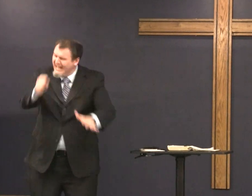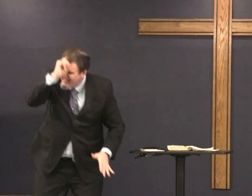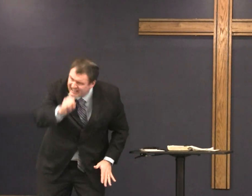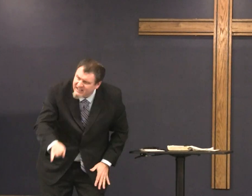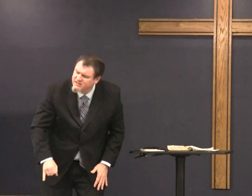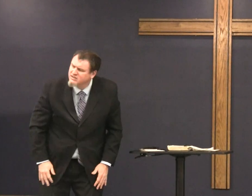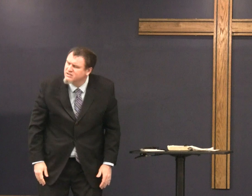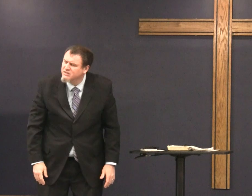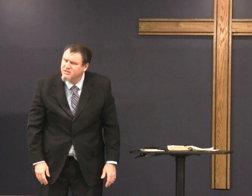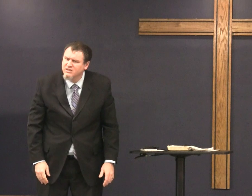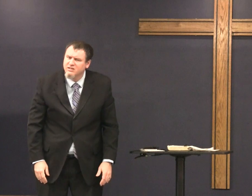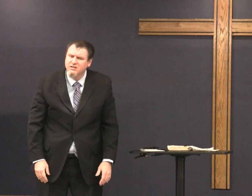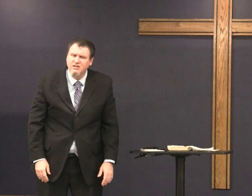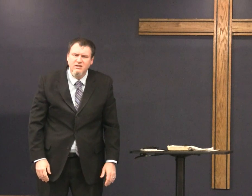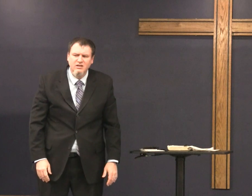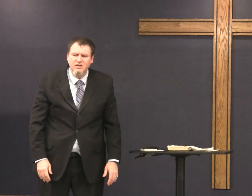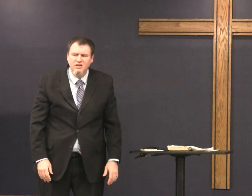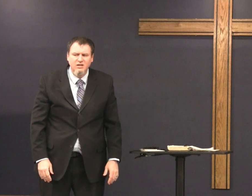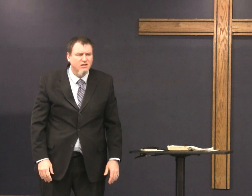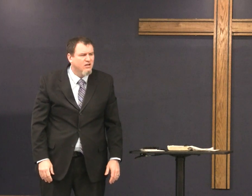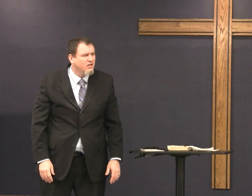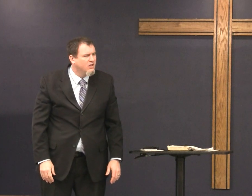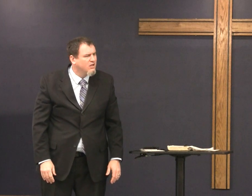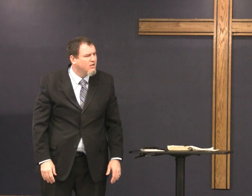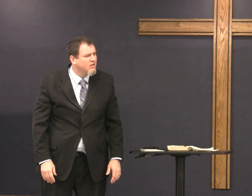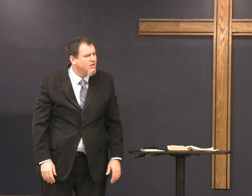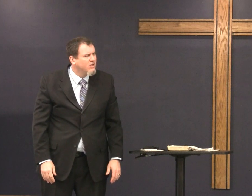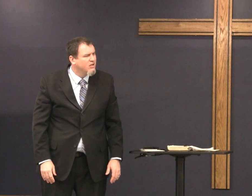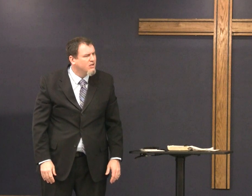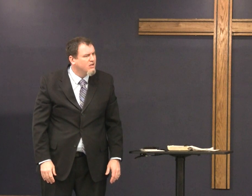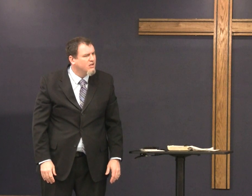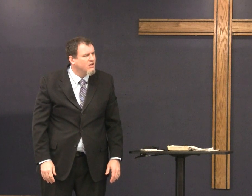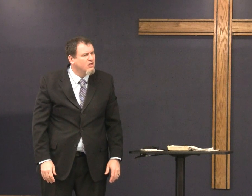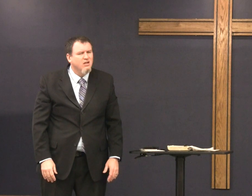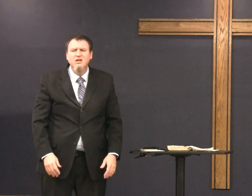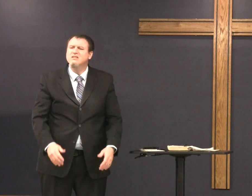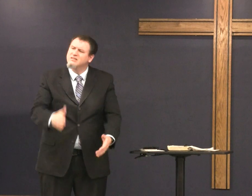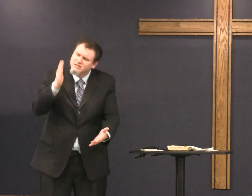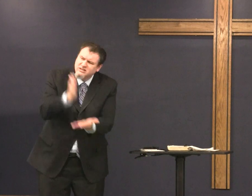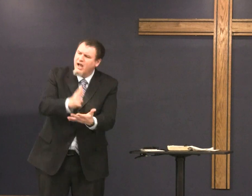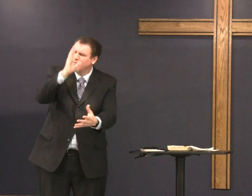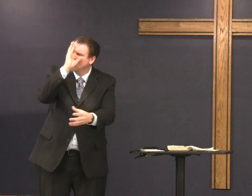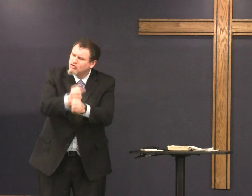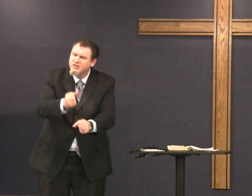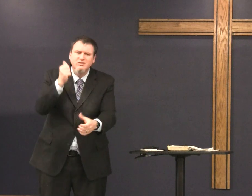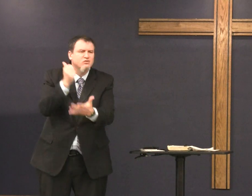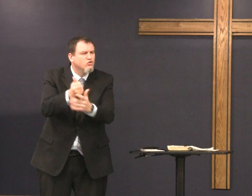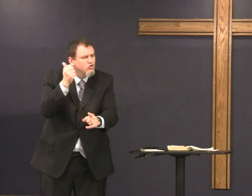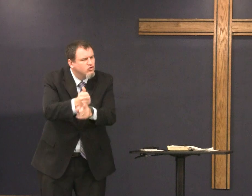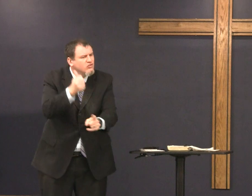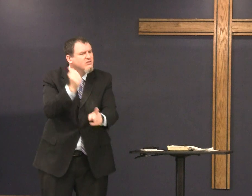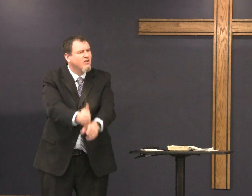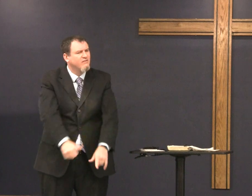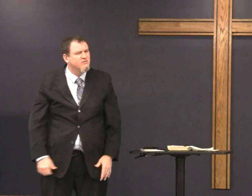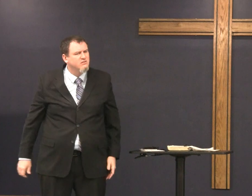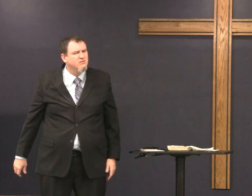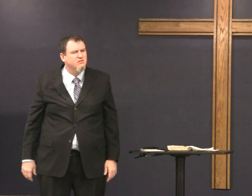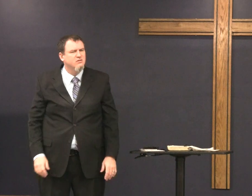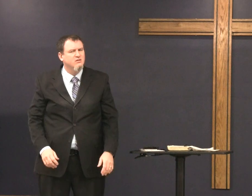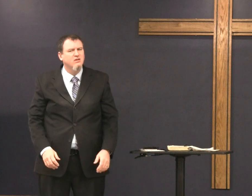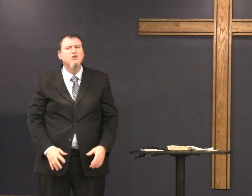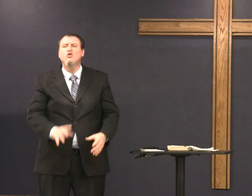so that's dumb to say I don't need God I'll take care of it myself stop trusting in yourself